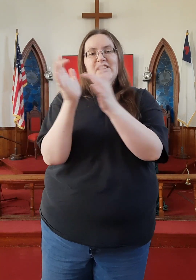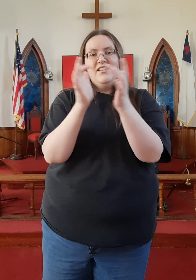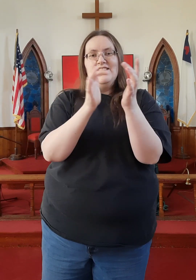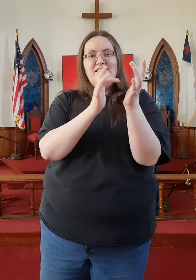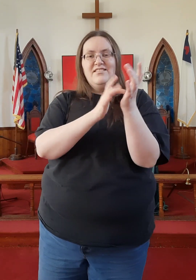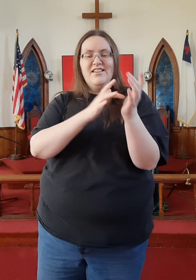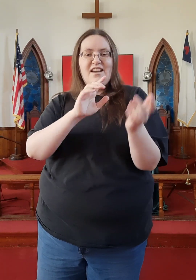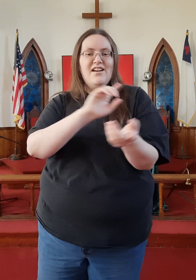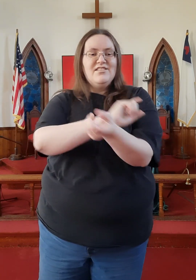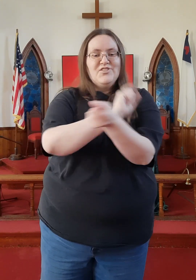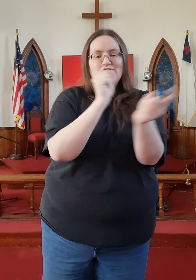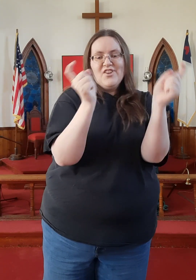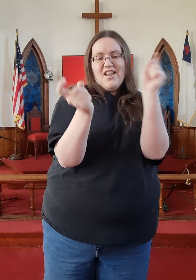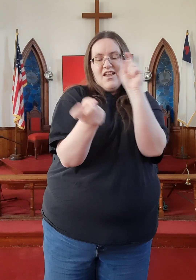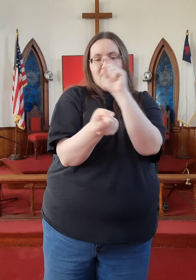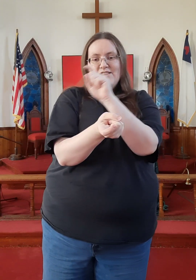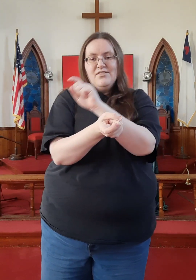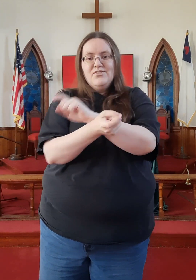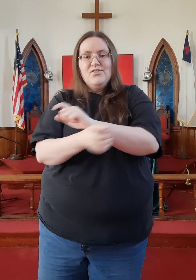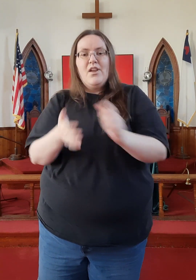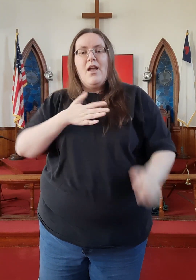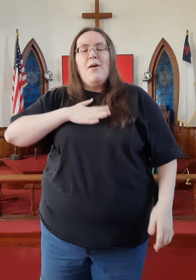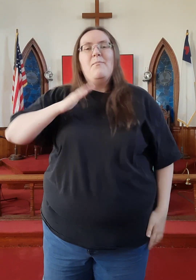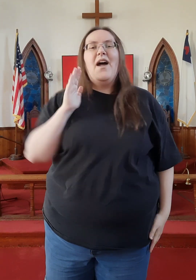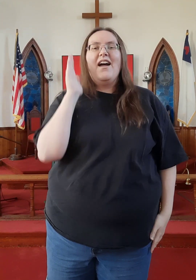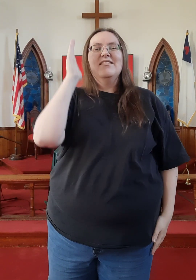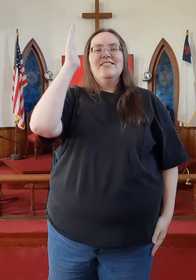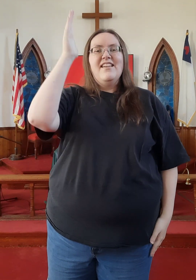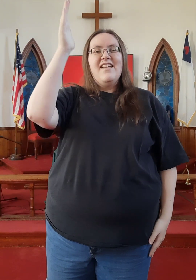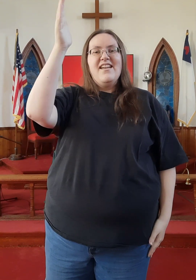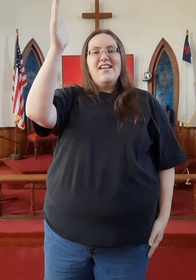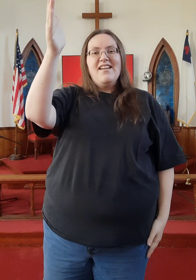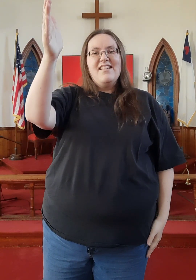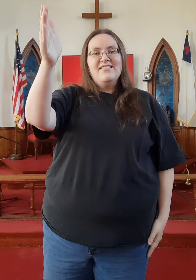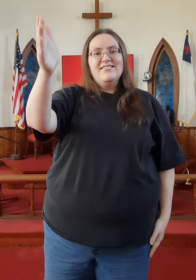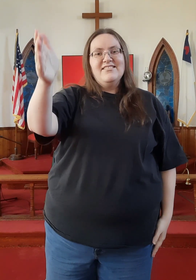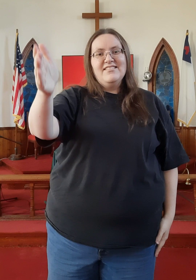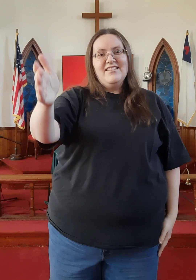Jesus changed my destiny